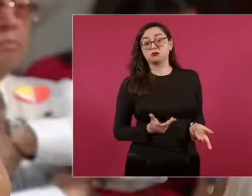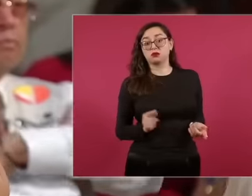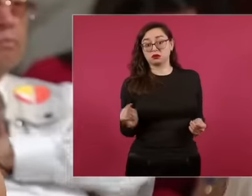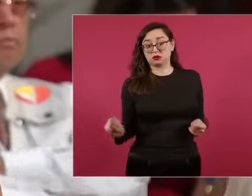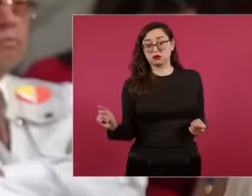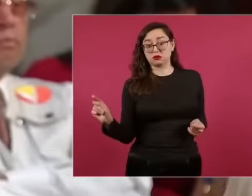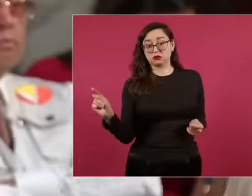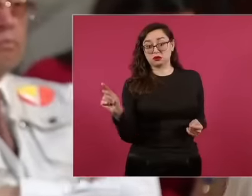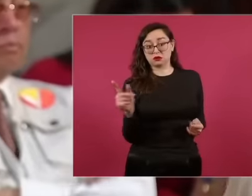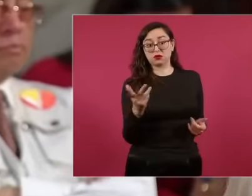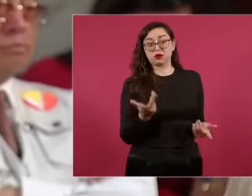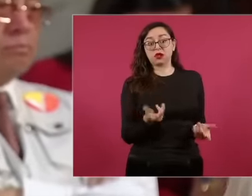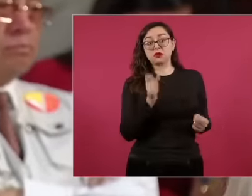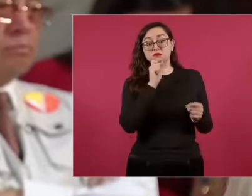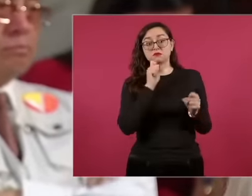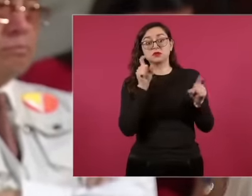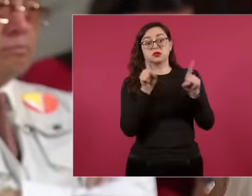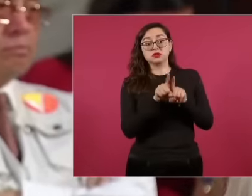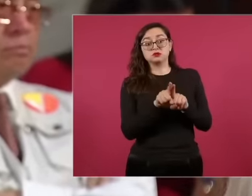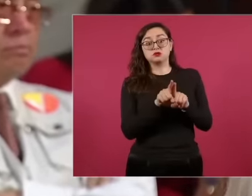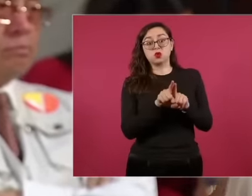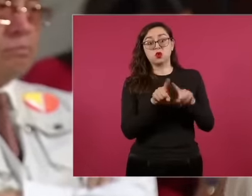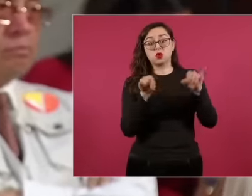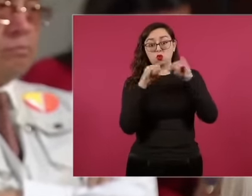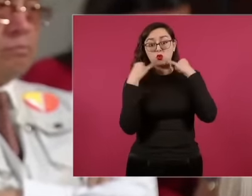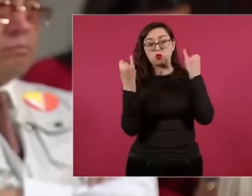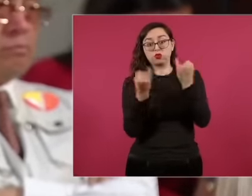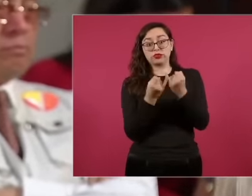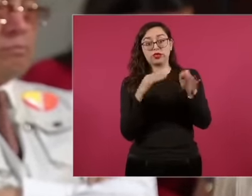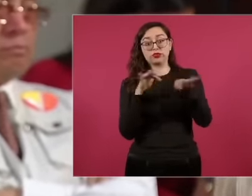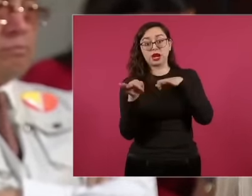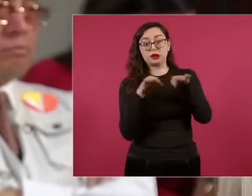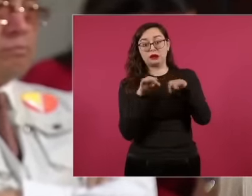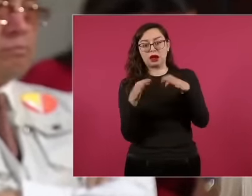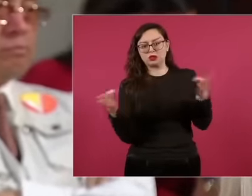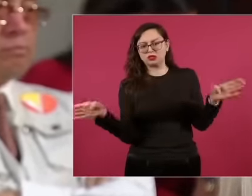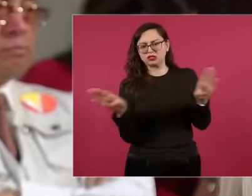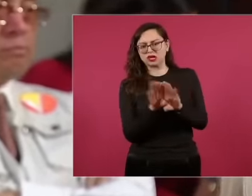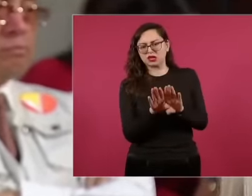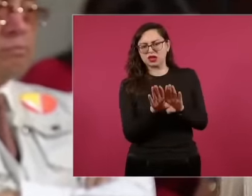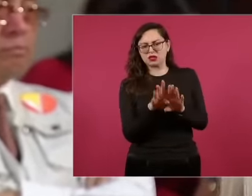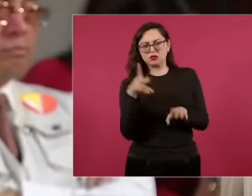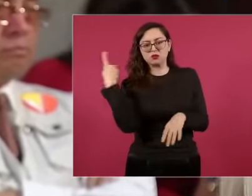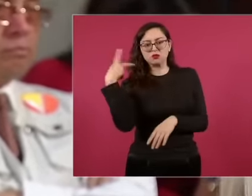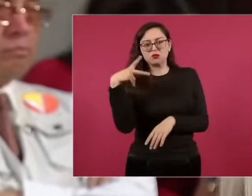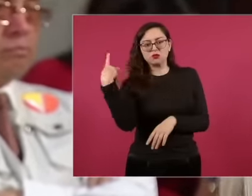closed the labor board in Puebla because you see that the law was reformed and that they were to disappear